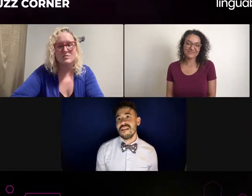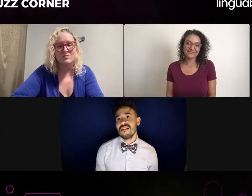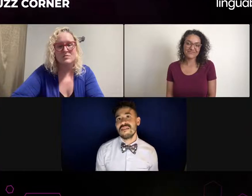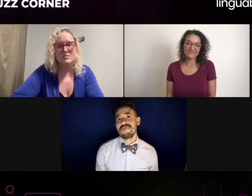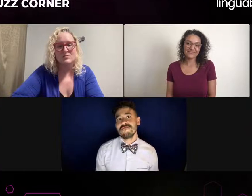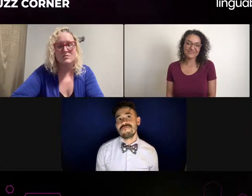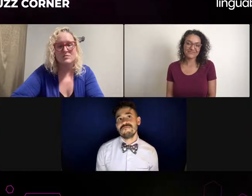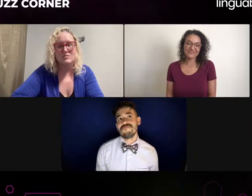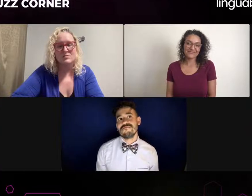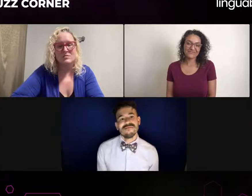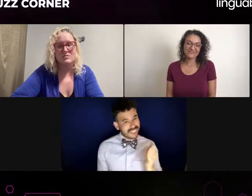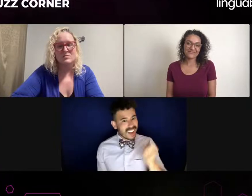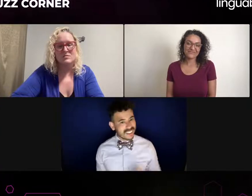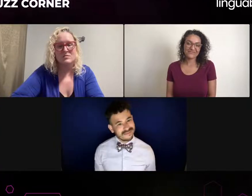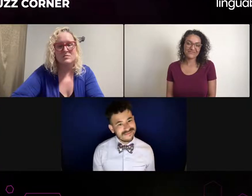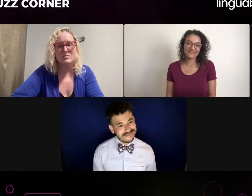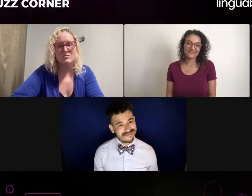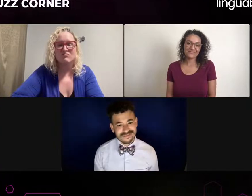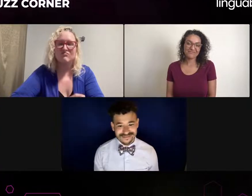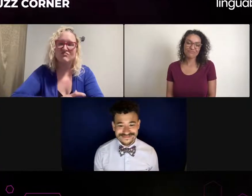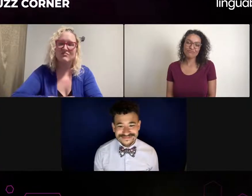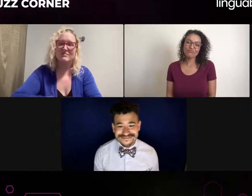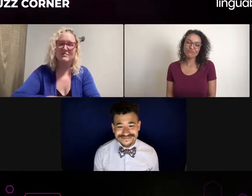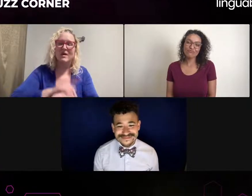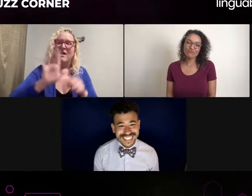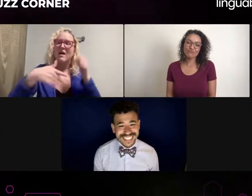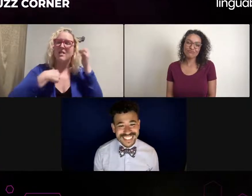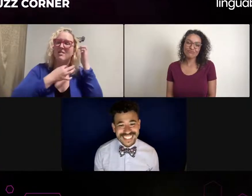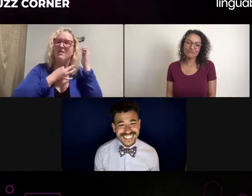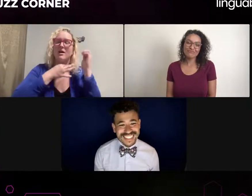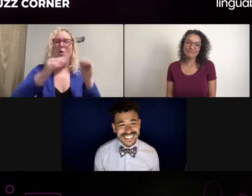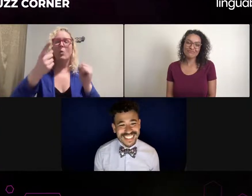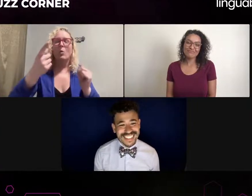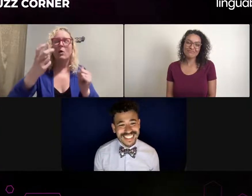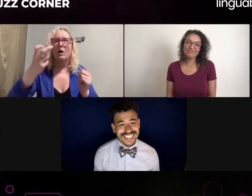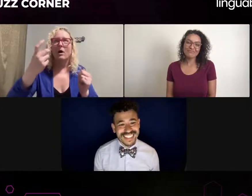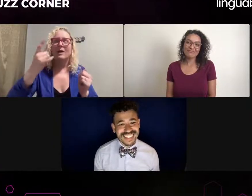Just out of curiosity with theater and you're talking about the stage